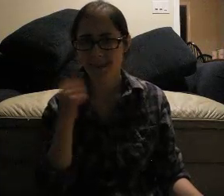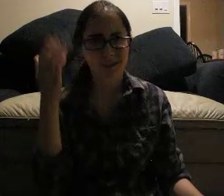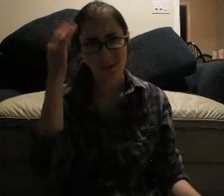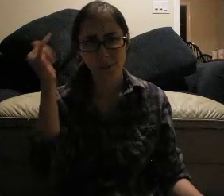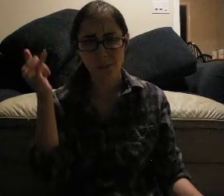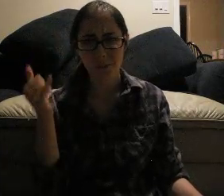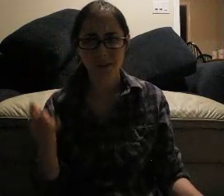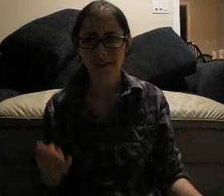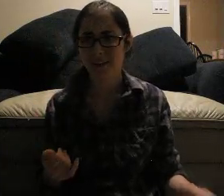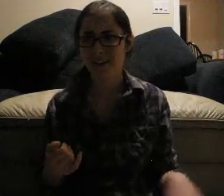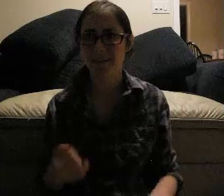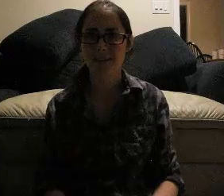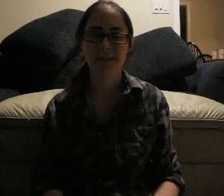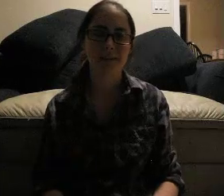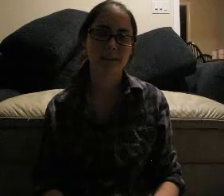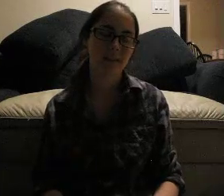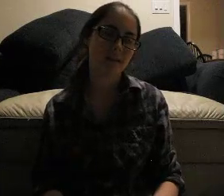I don't know why I'm doing this...